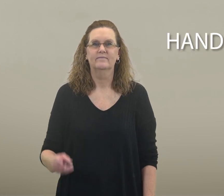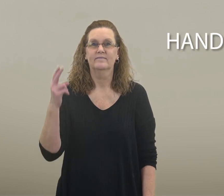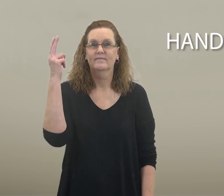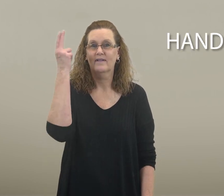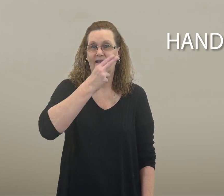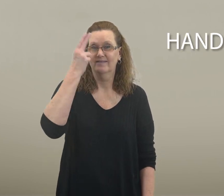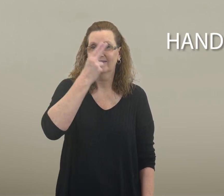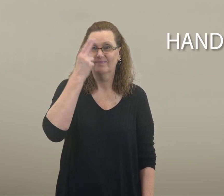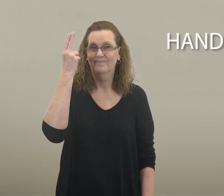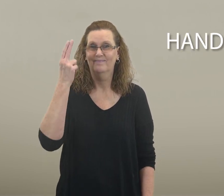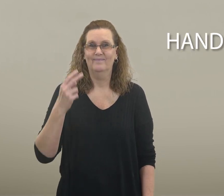handsome